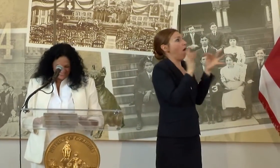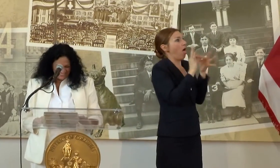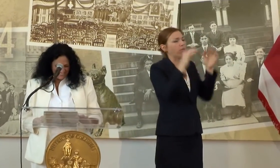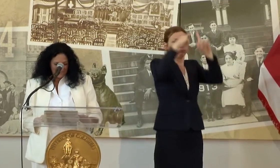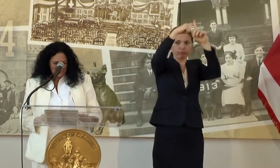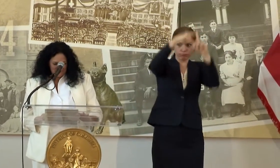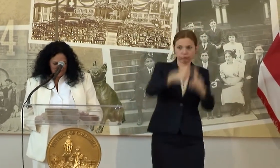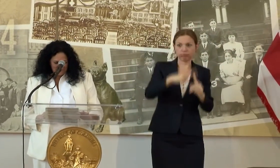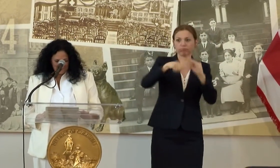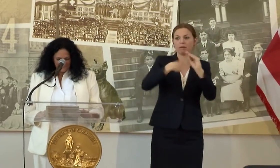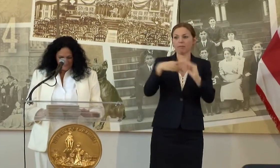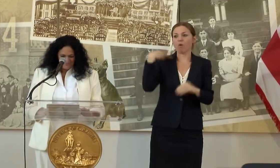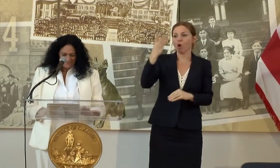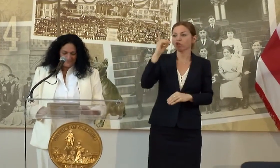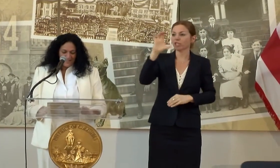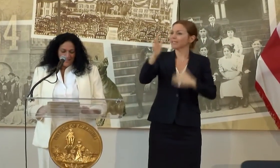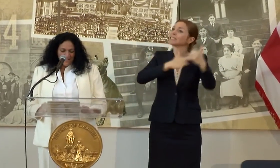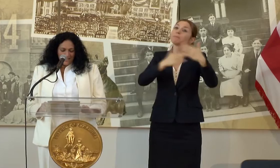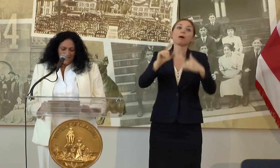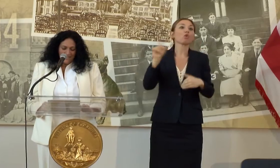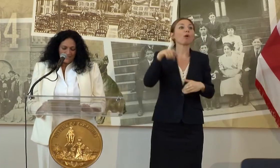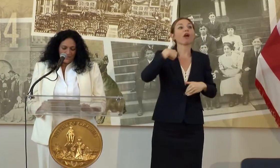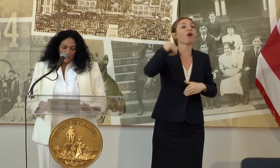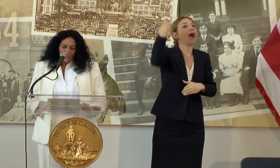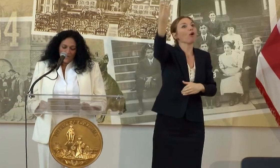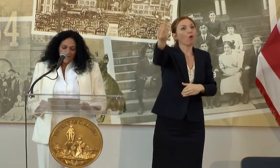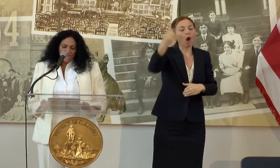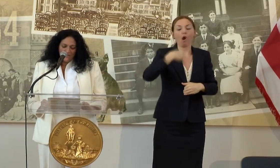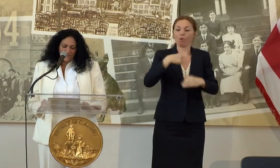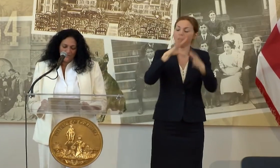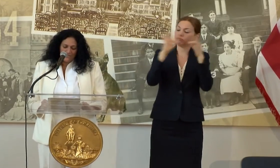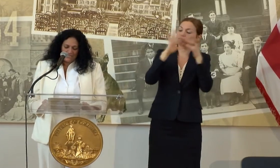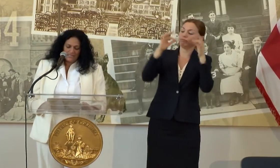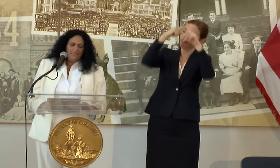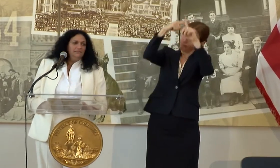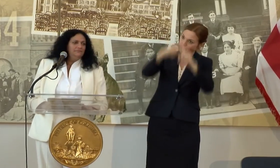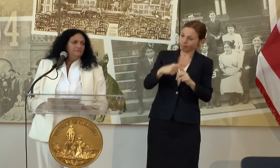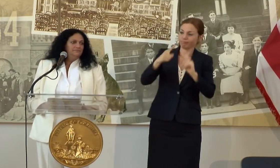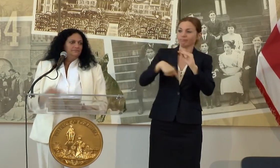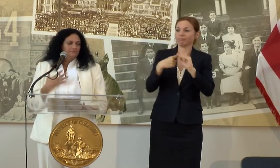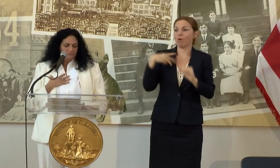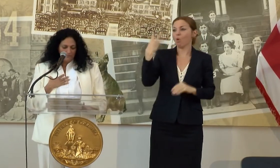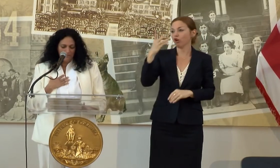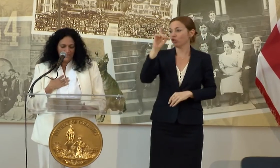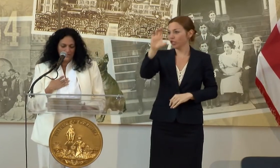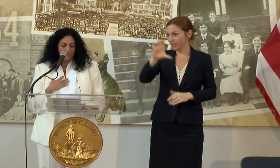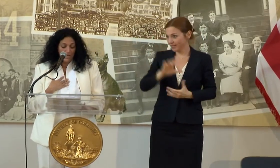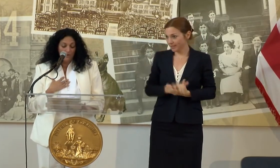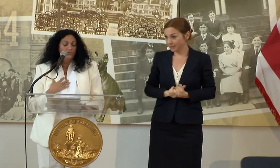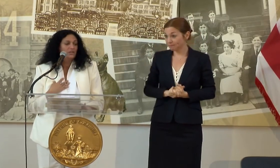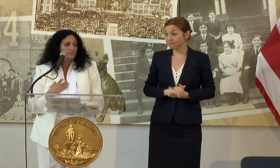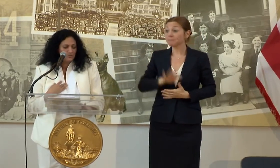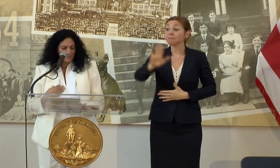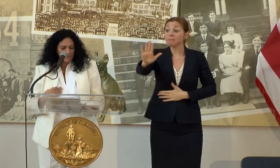I LOVE IT. SO WHAT I ENVISION FOR D.C. BASED ON MY OWN DREAMS, WAS A